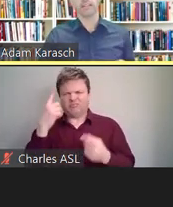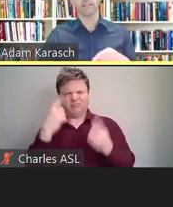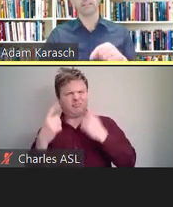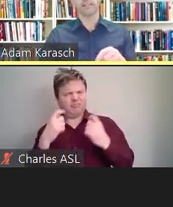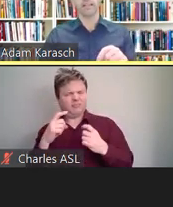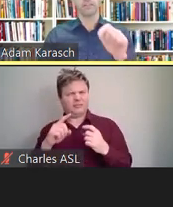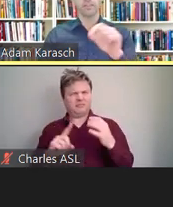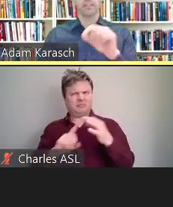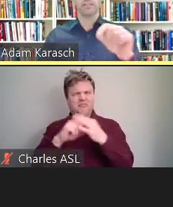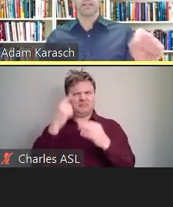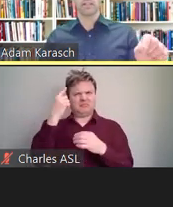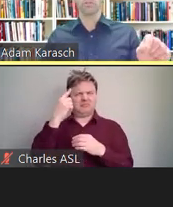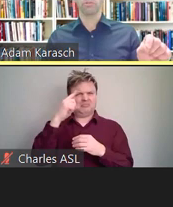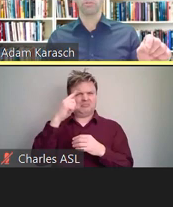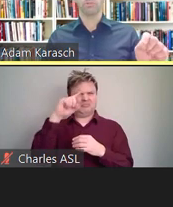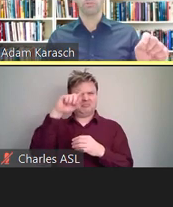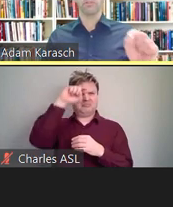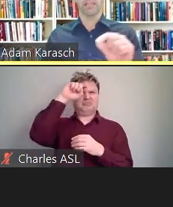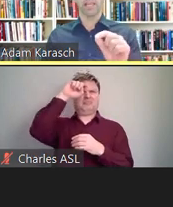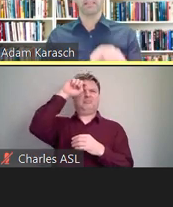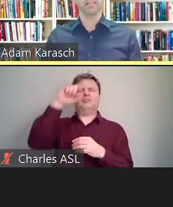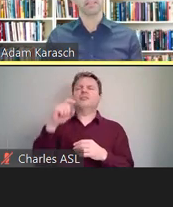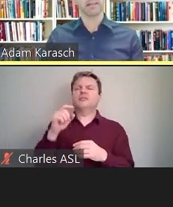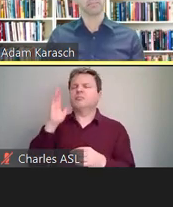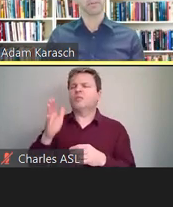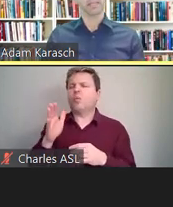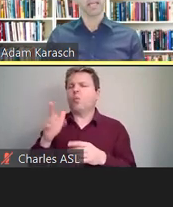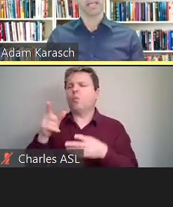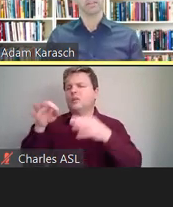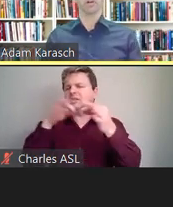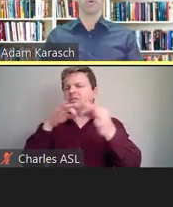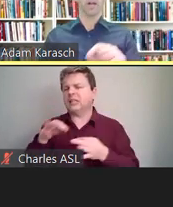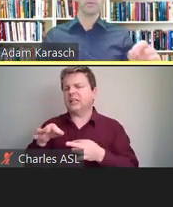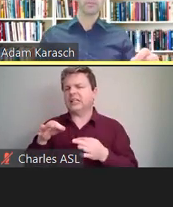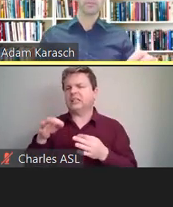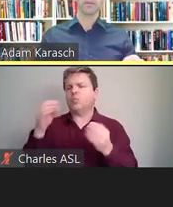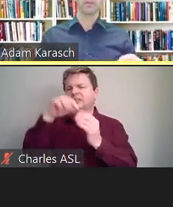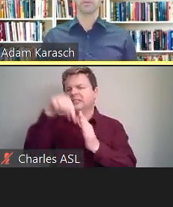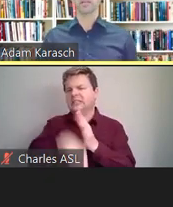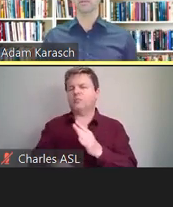into the details in these two specific case studies coming up, and the requirements will become